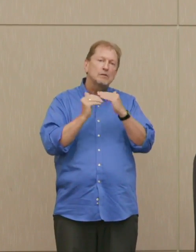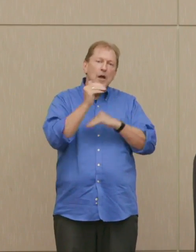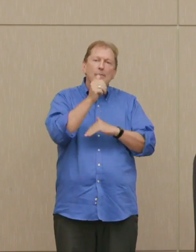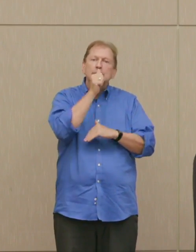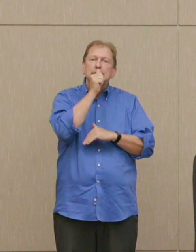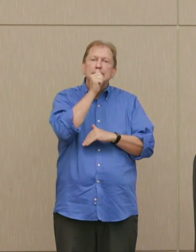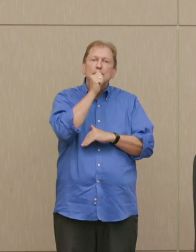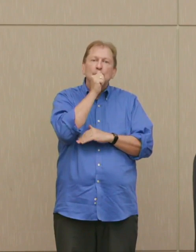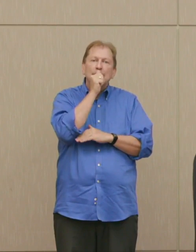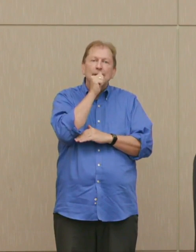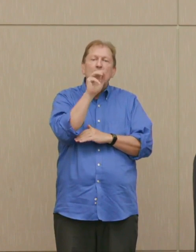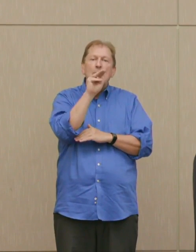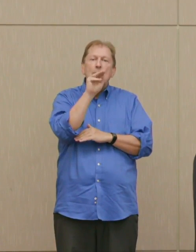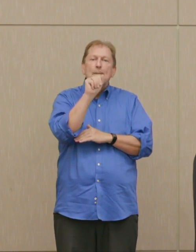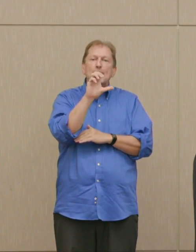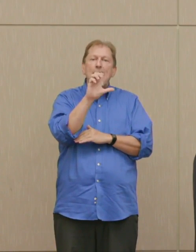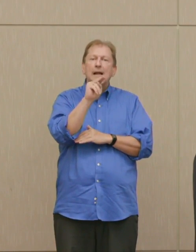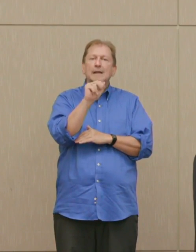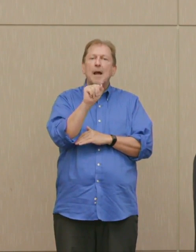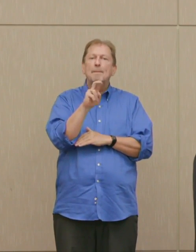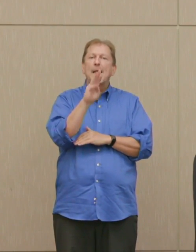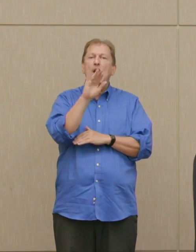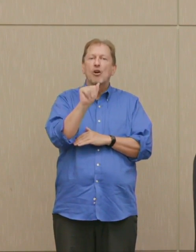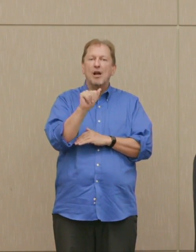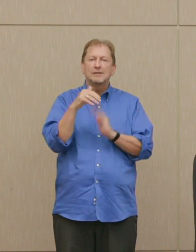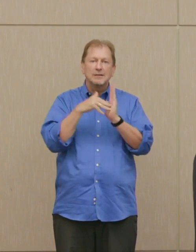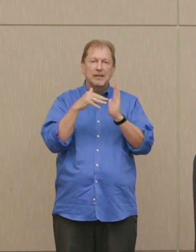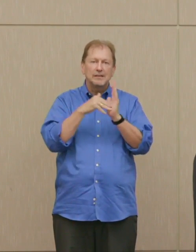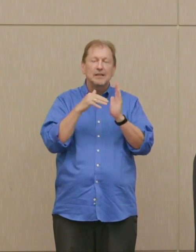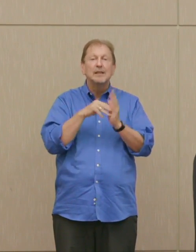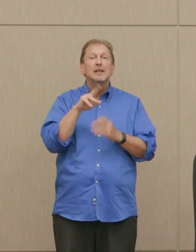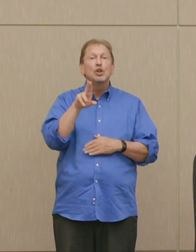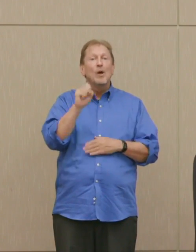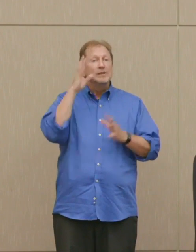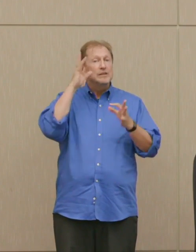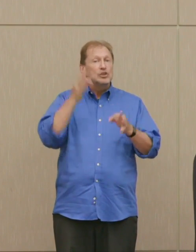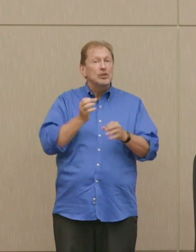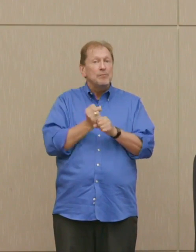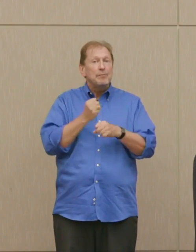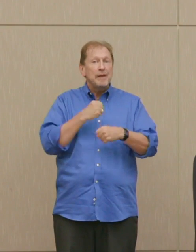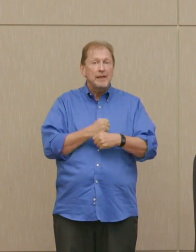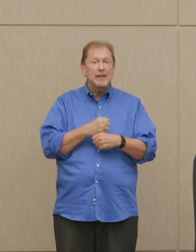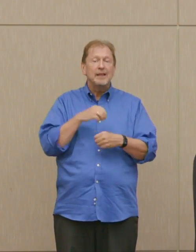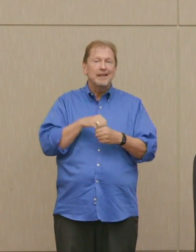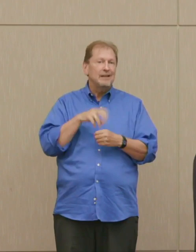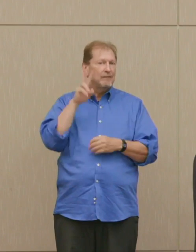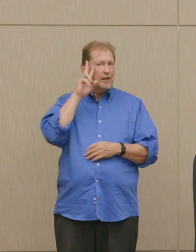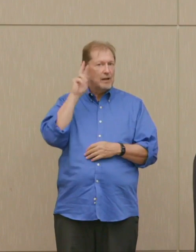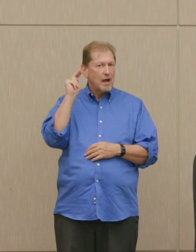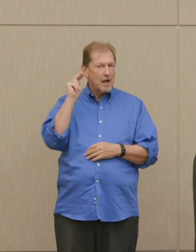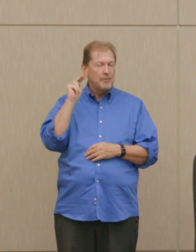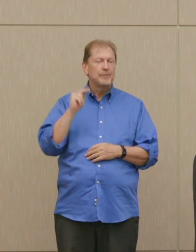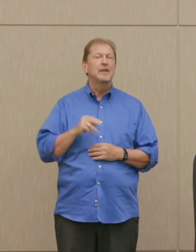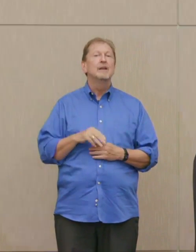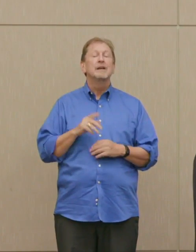study of US decision making in Vietnam from 1945 to 1968, which later came to be known